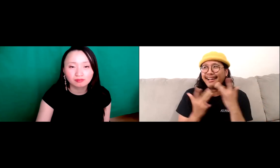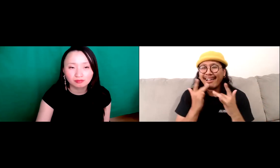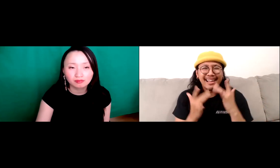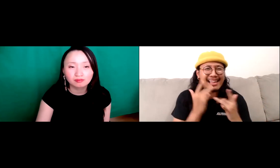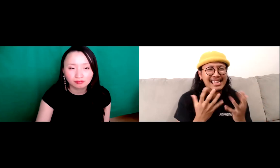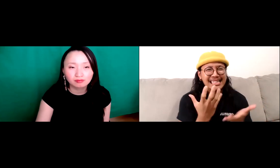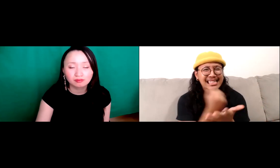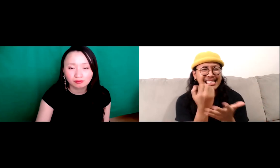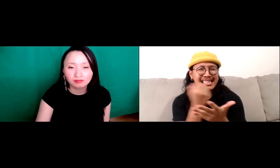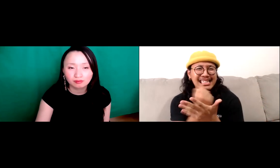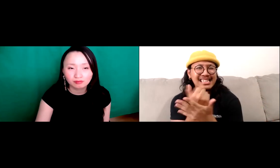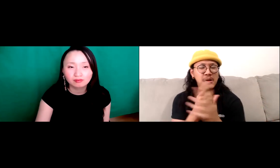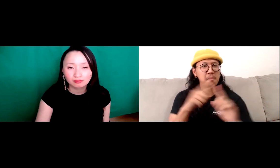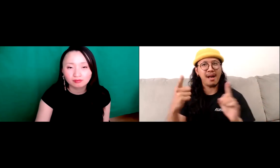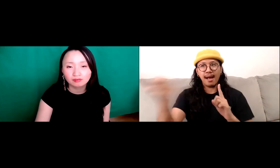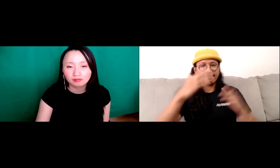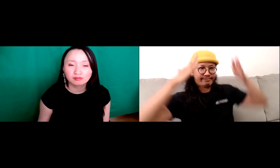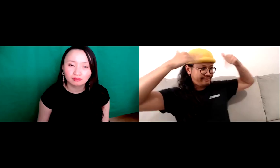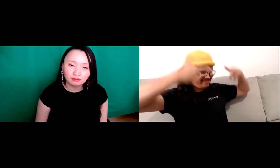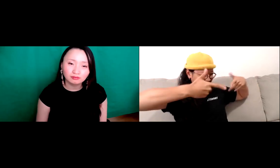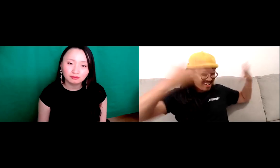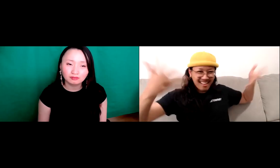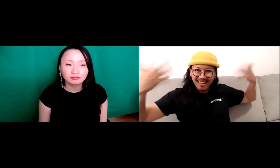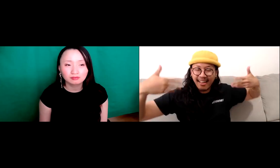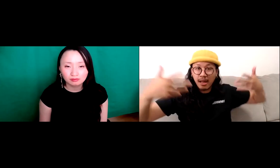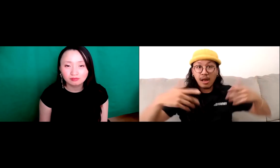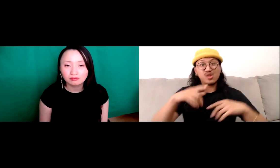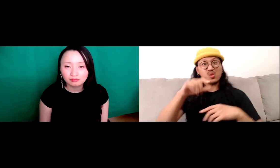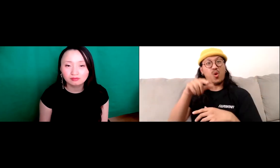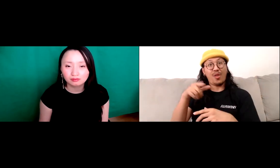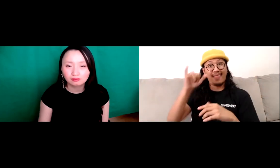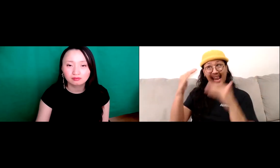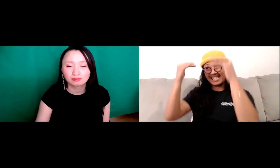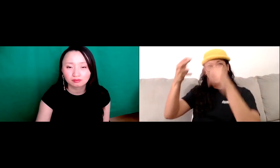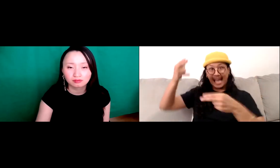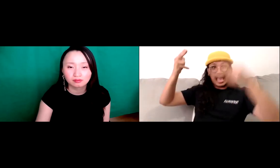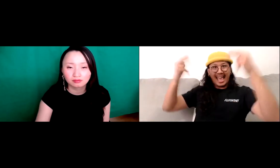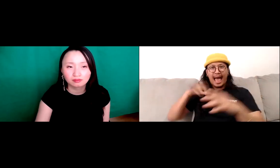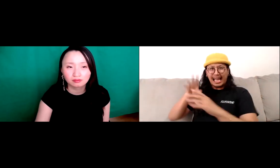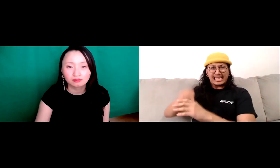experiences, you know, I was just barely getting by trying to get what I could, you know.